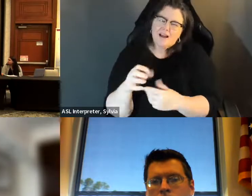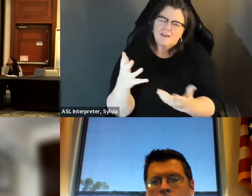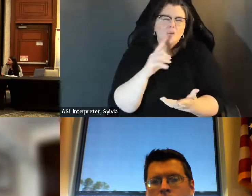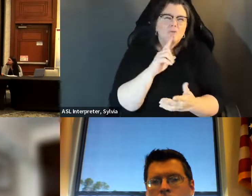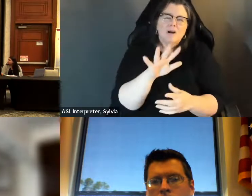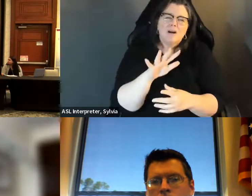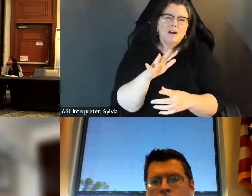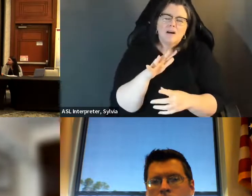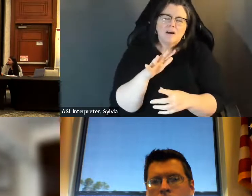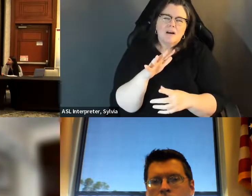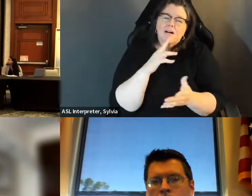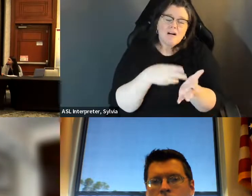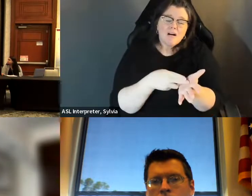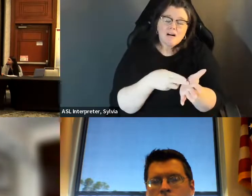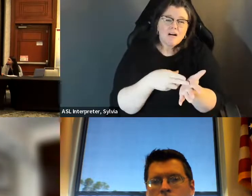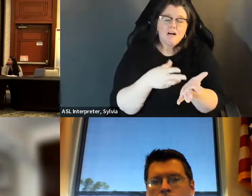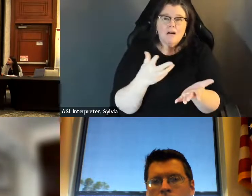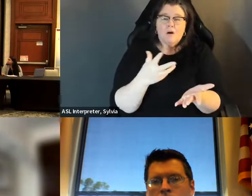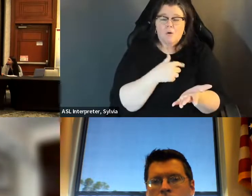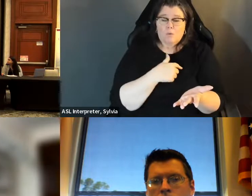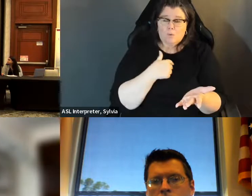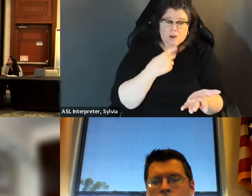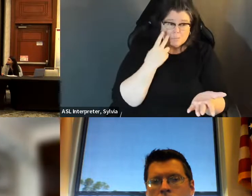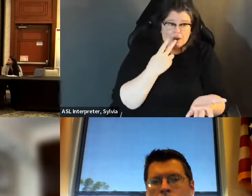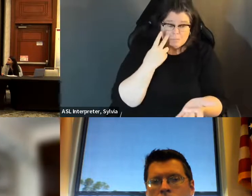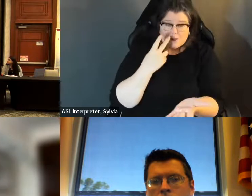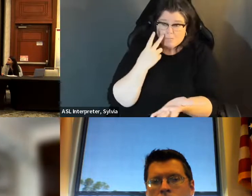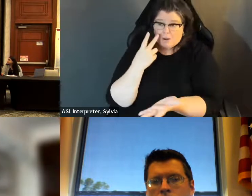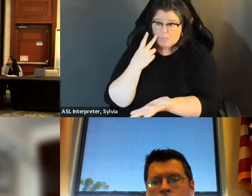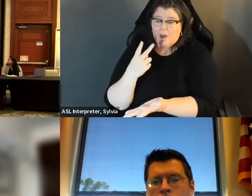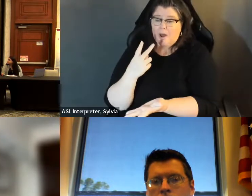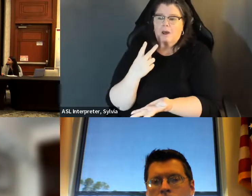and keeping the -- the -- well , I will say it this way, and